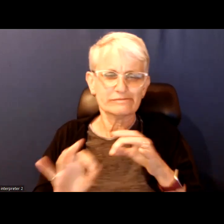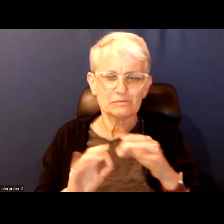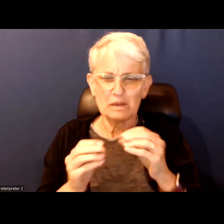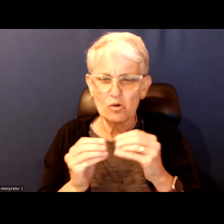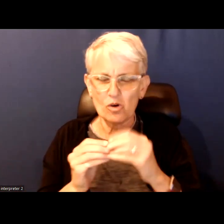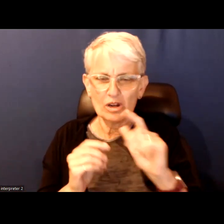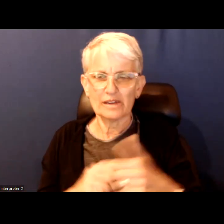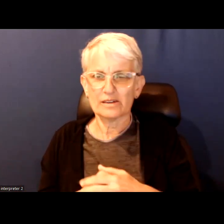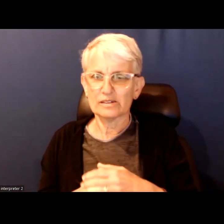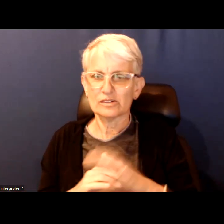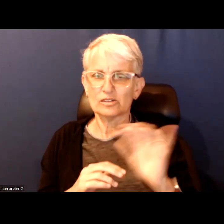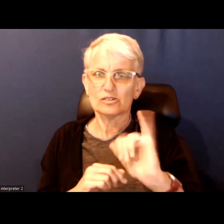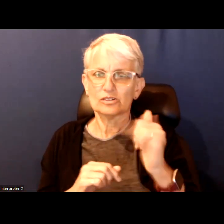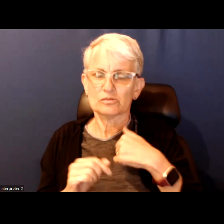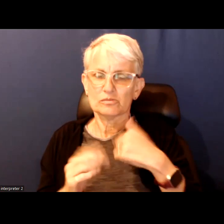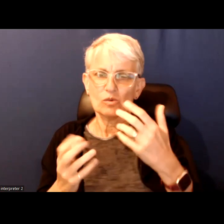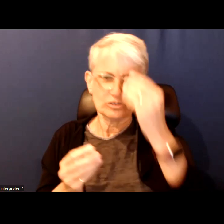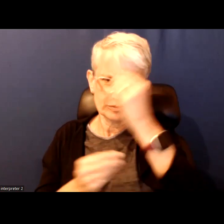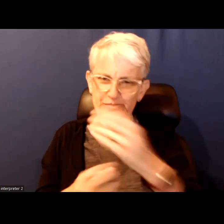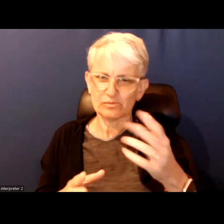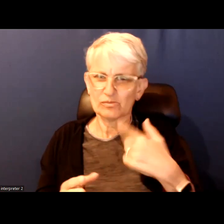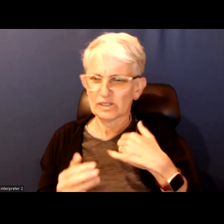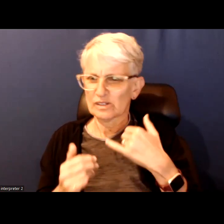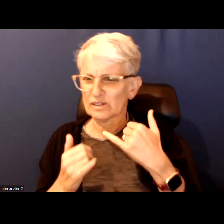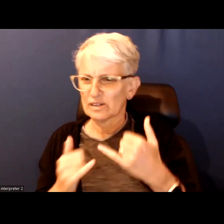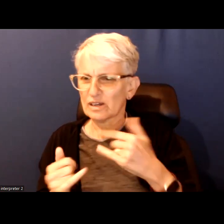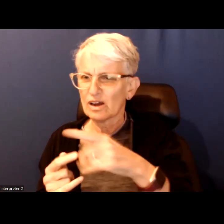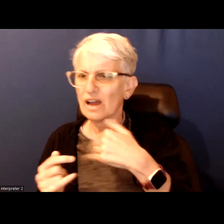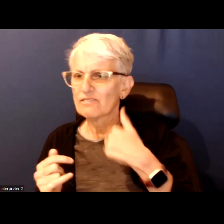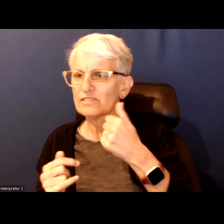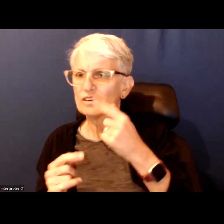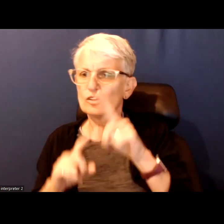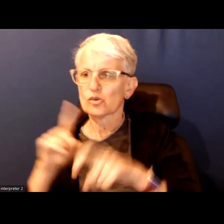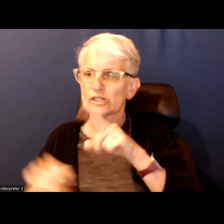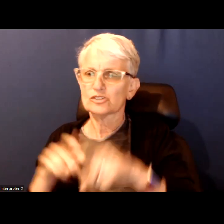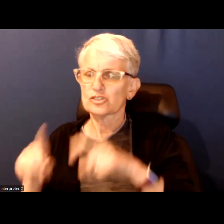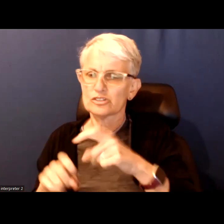I also just want to note that we are getting a number of questions from the participants